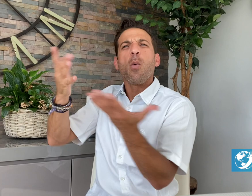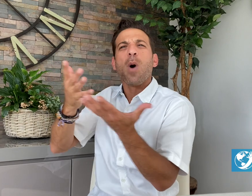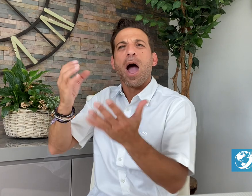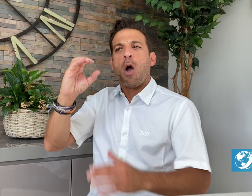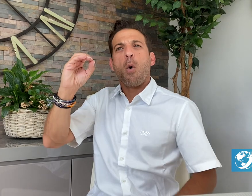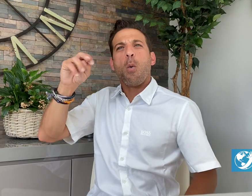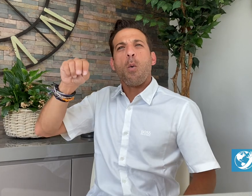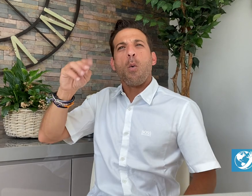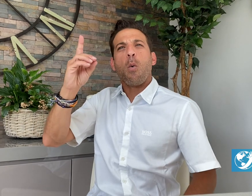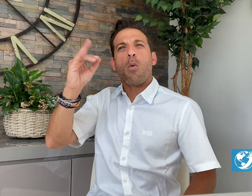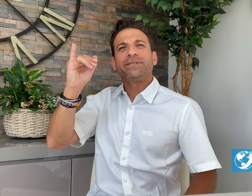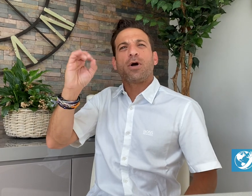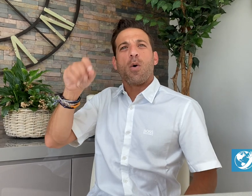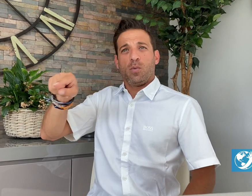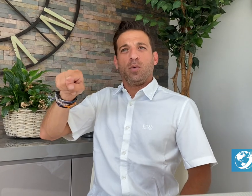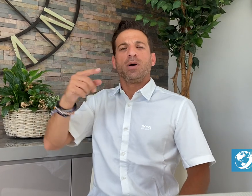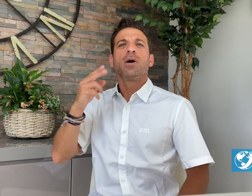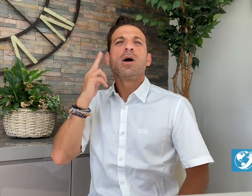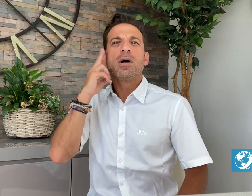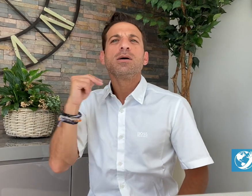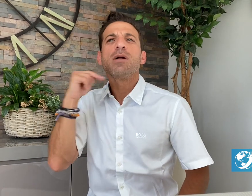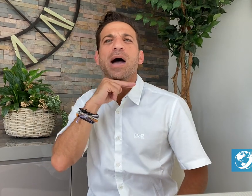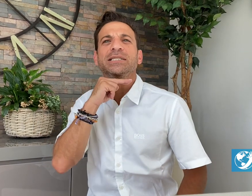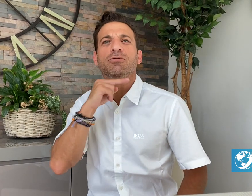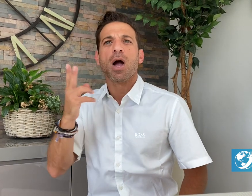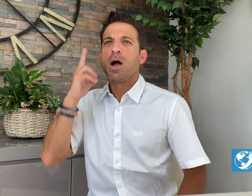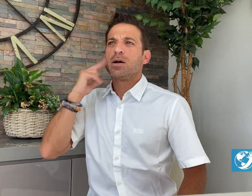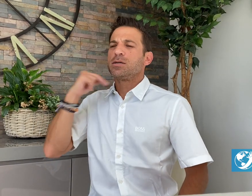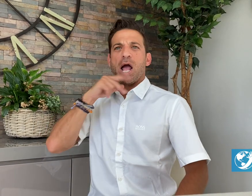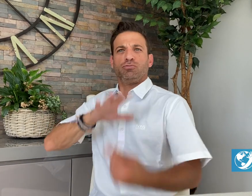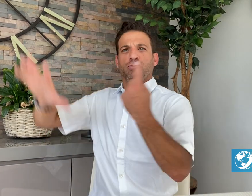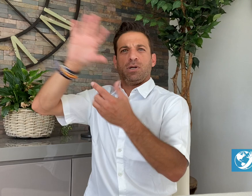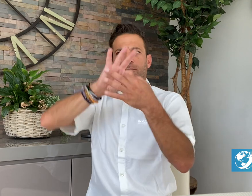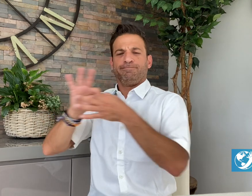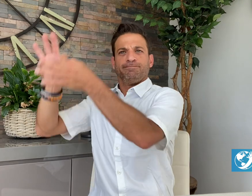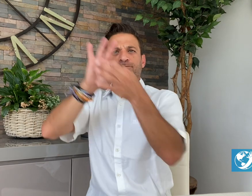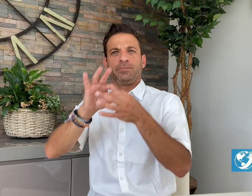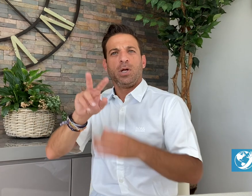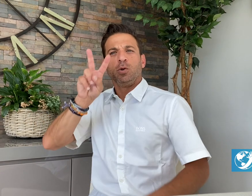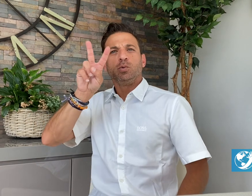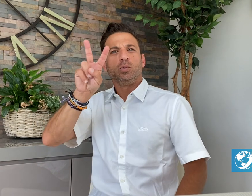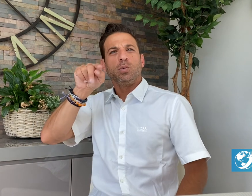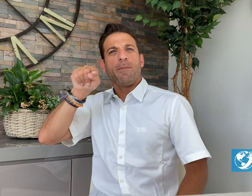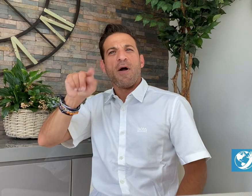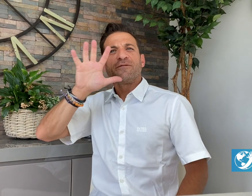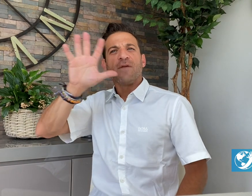Nigeria and the Nigerian National Association of the Deaf